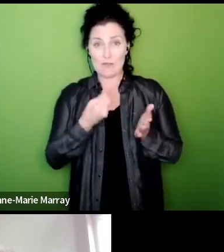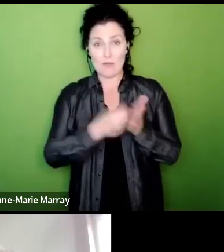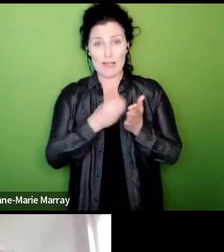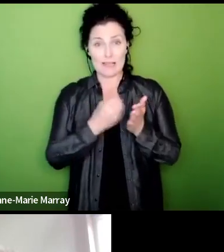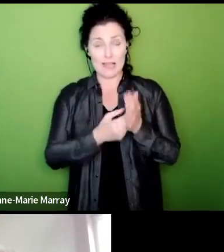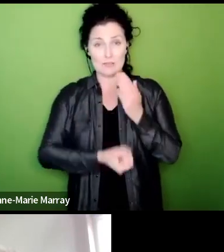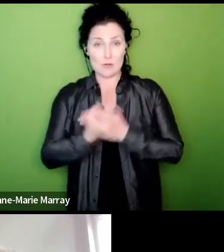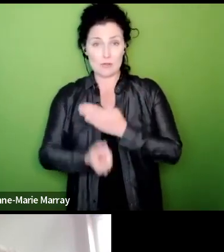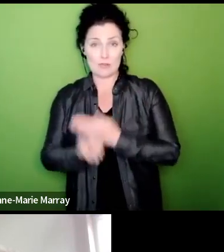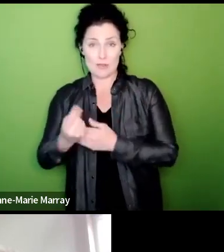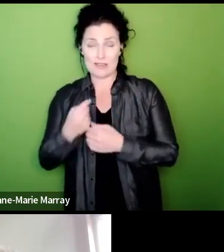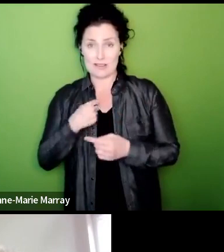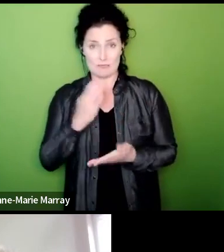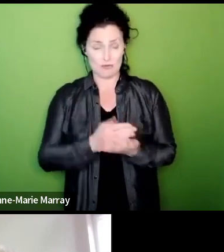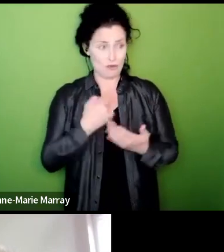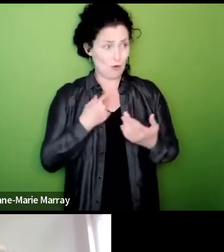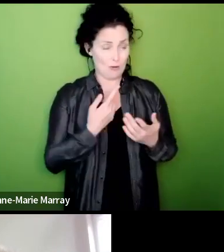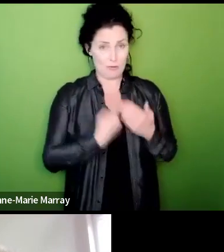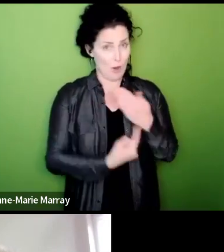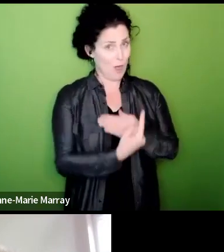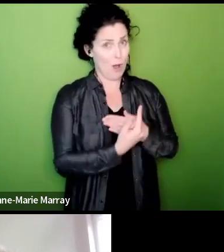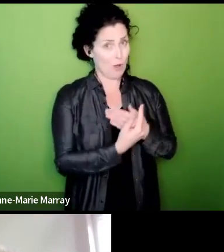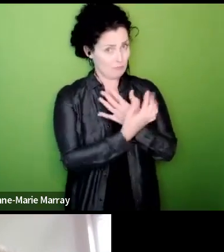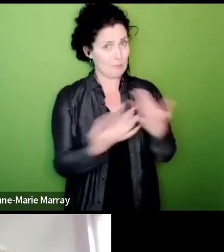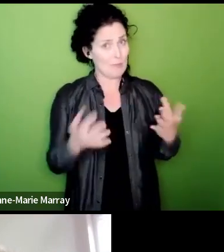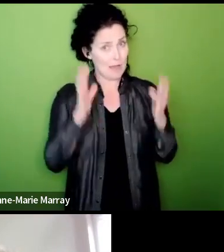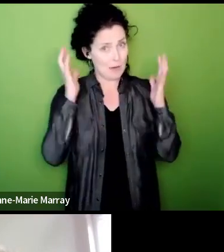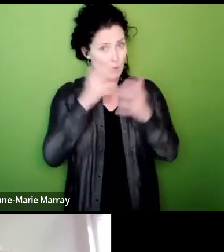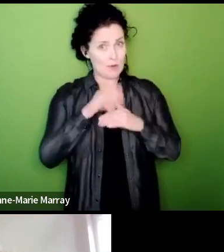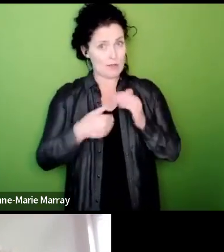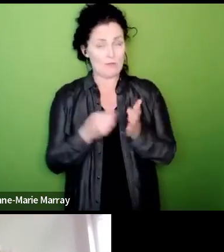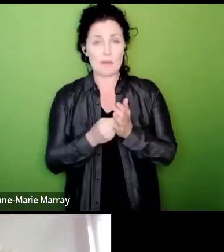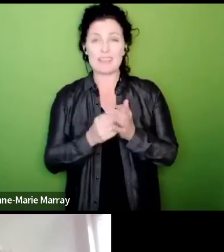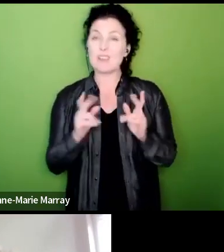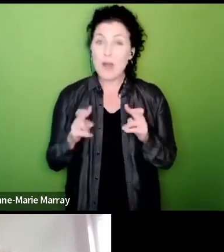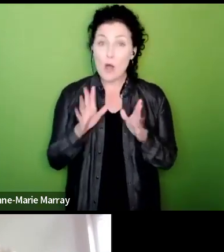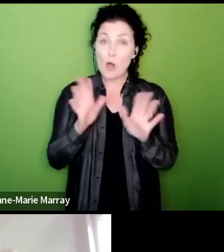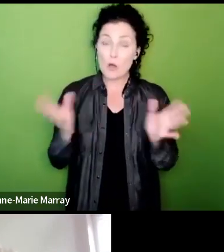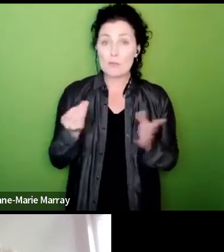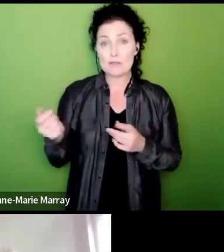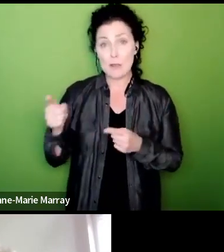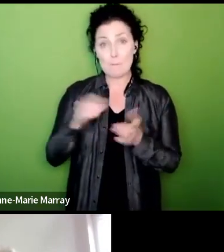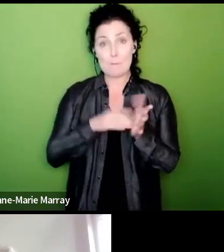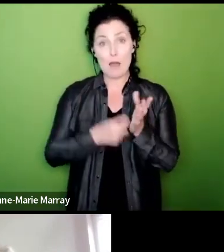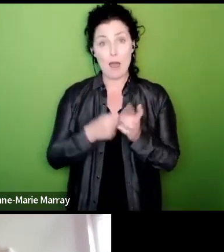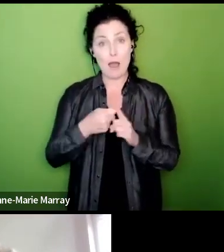I'm sure I'm not alone in this so hopefully some of what Mark has just outlined will be helpful um